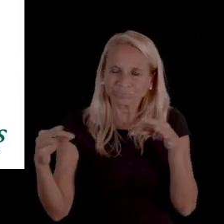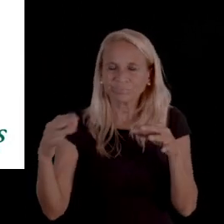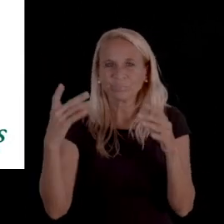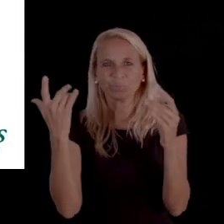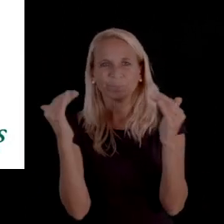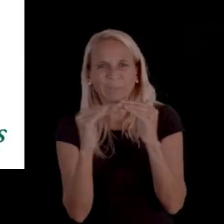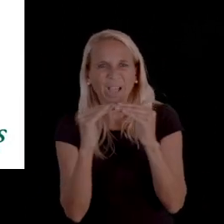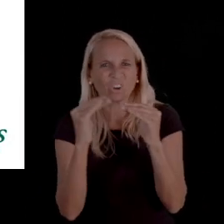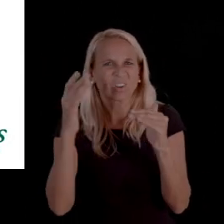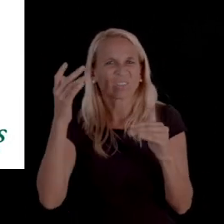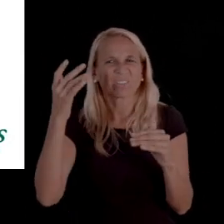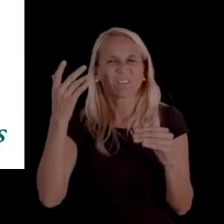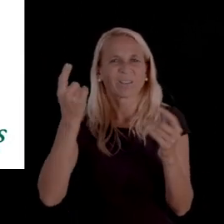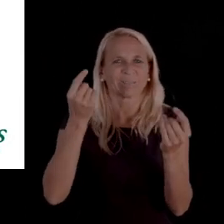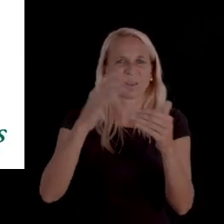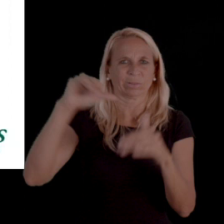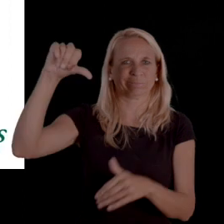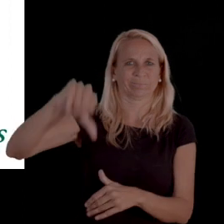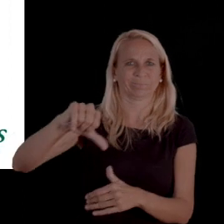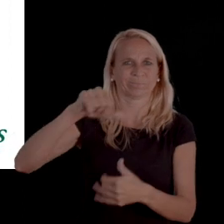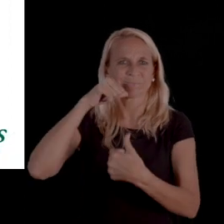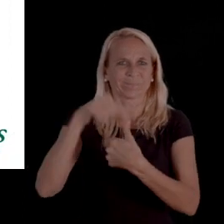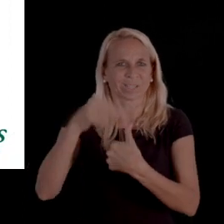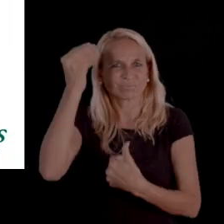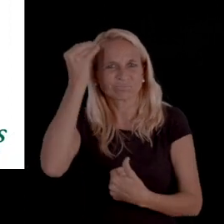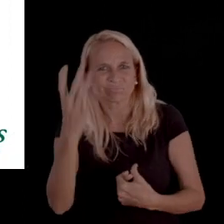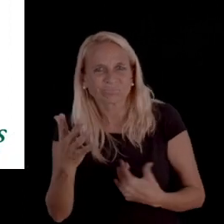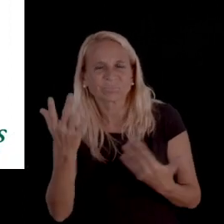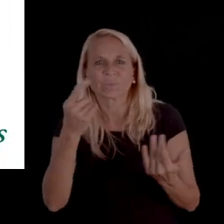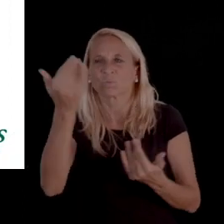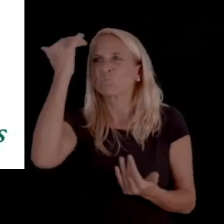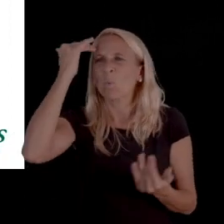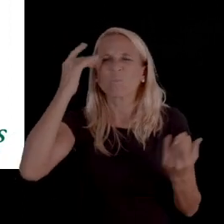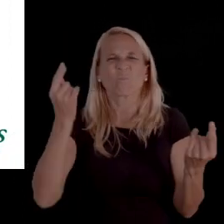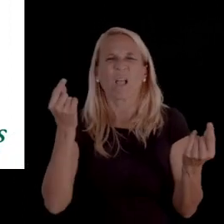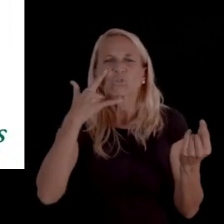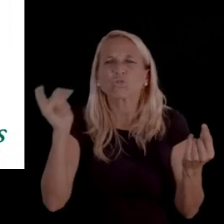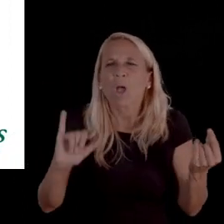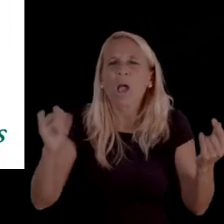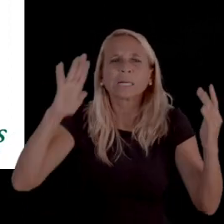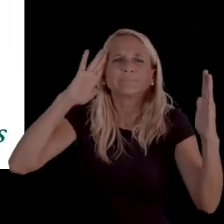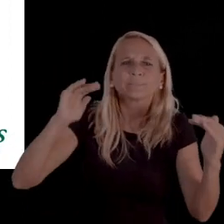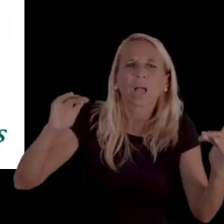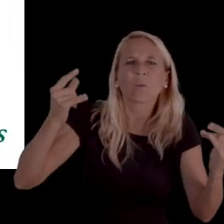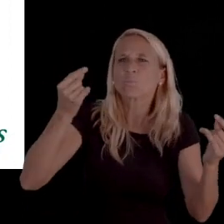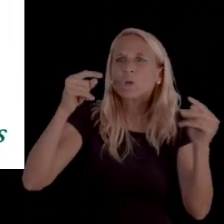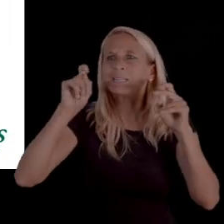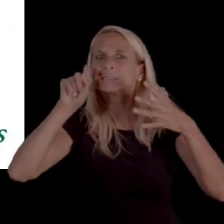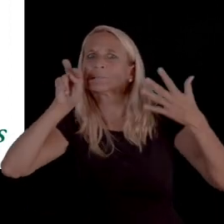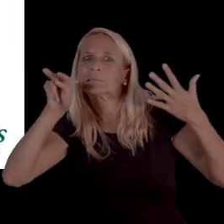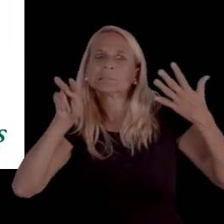excuse me, on denial notices so that you're aware of what to anticipate or expect and kind of what to look out for.